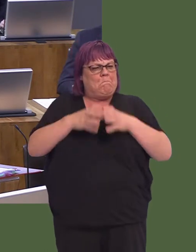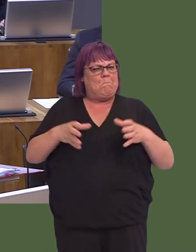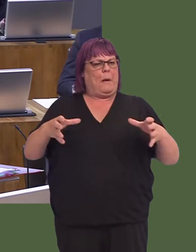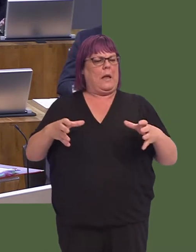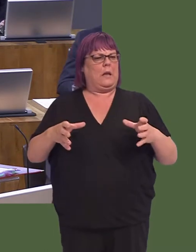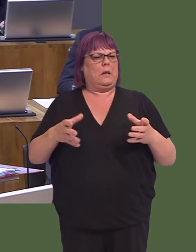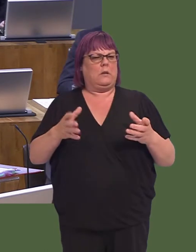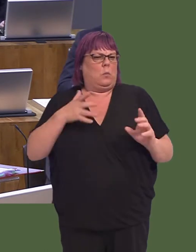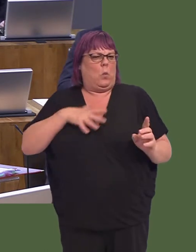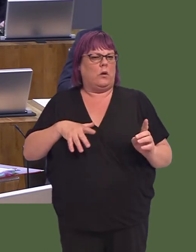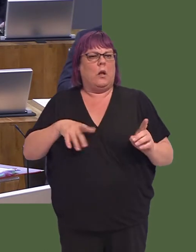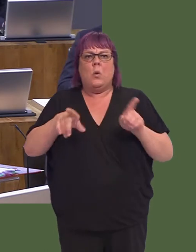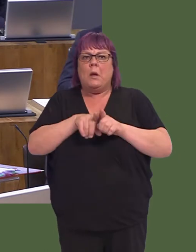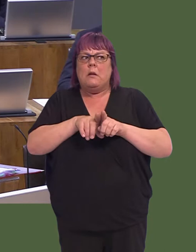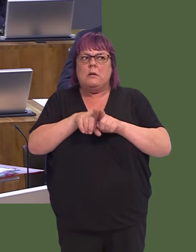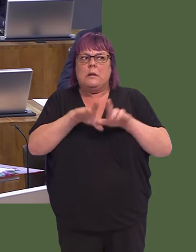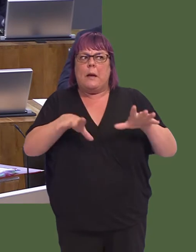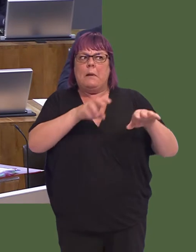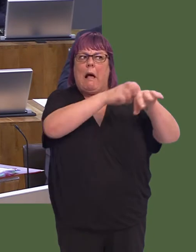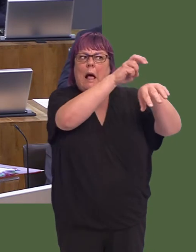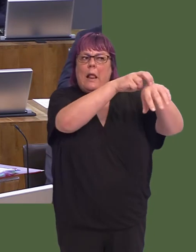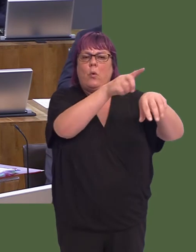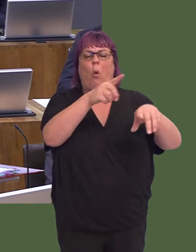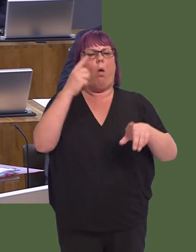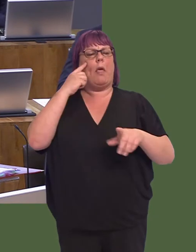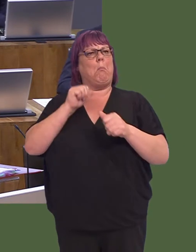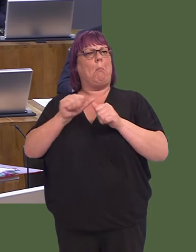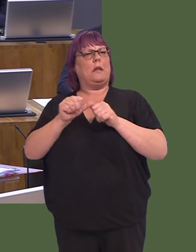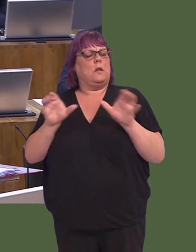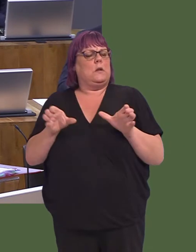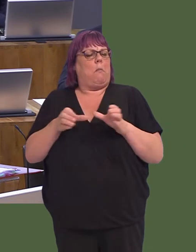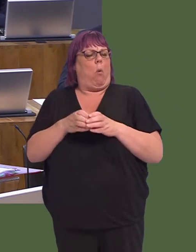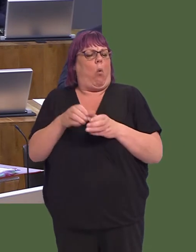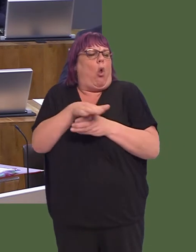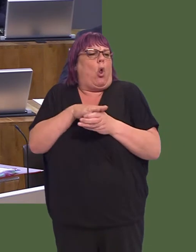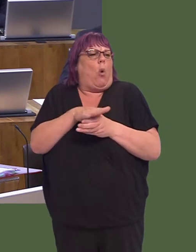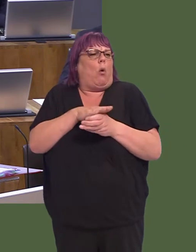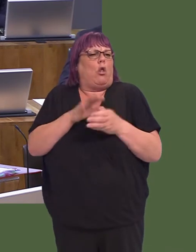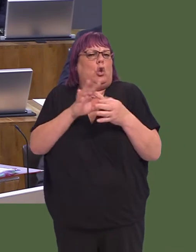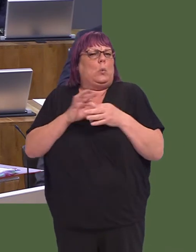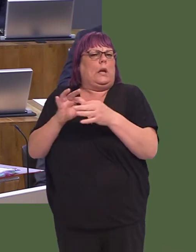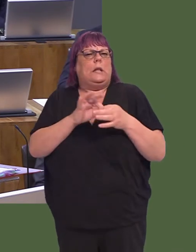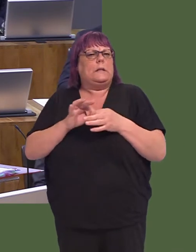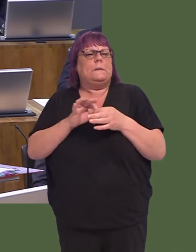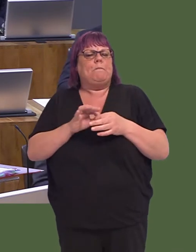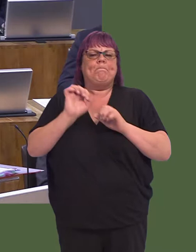Do they want to grow to become much bigger, like the Irish credit unions, or do they want to remain as local credit unions?